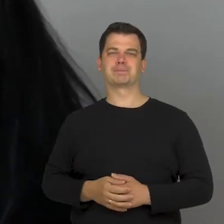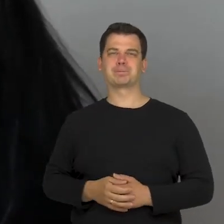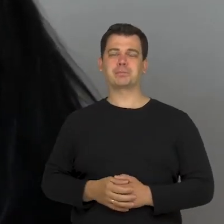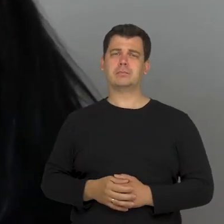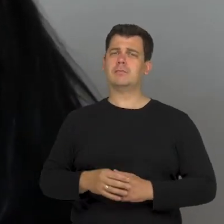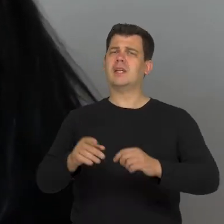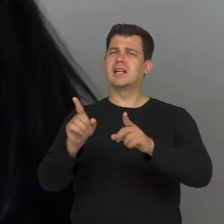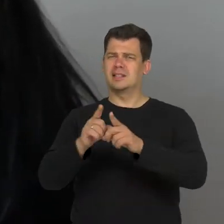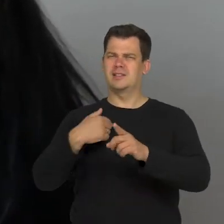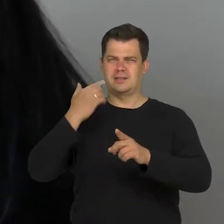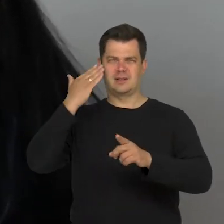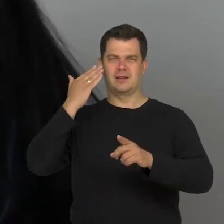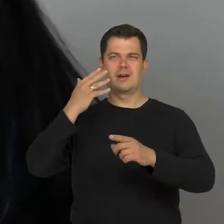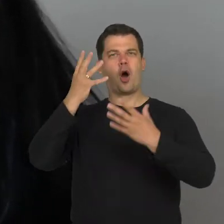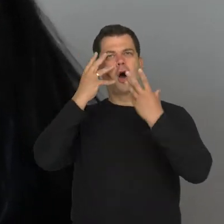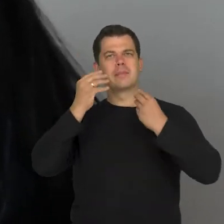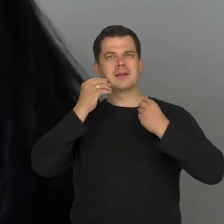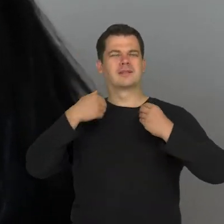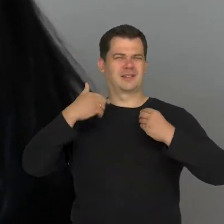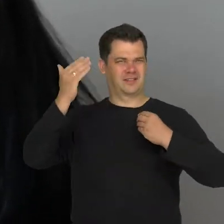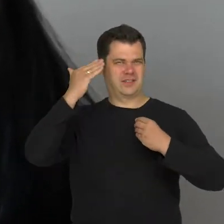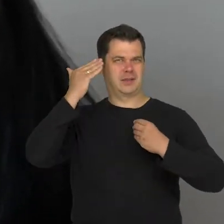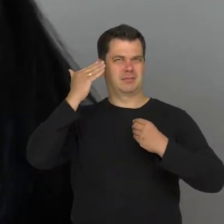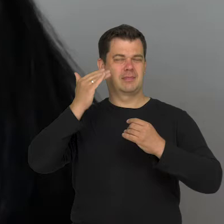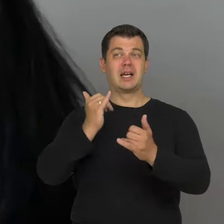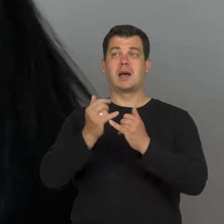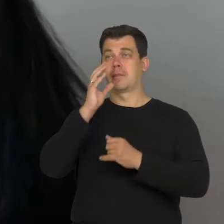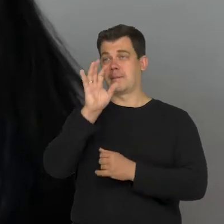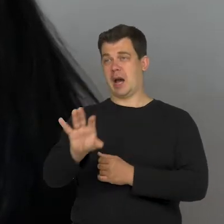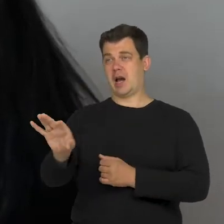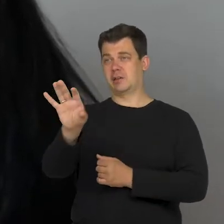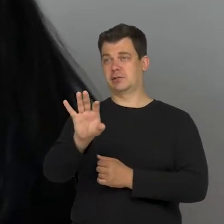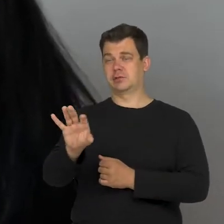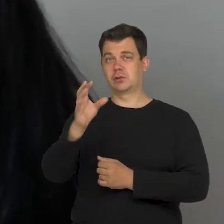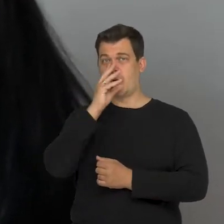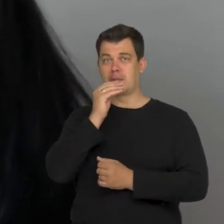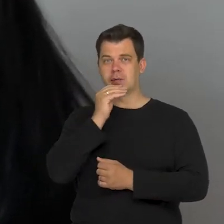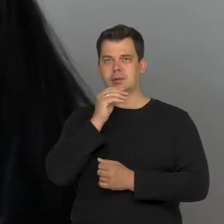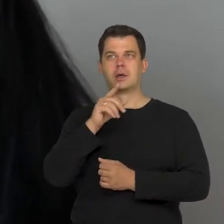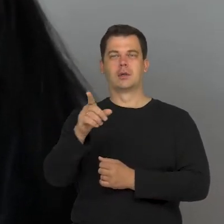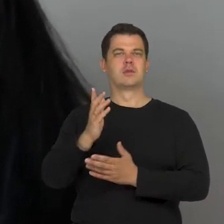There are images which, for sure will make me aggressive when I see them.